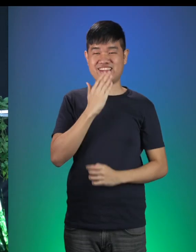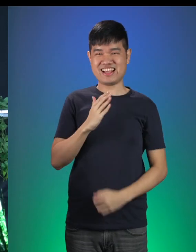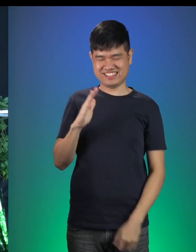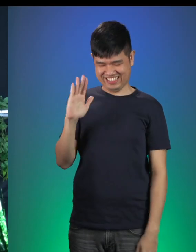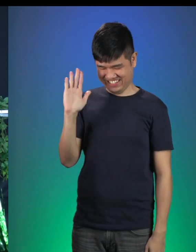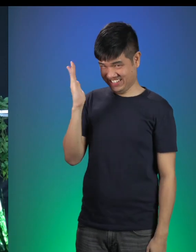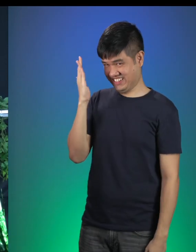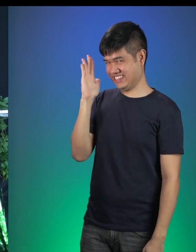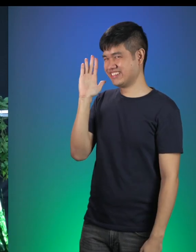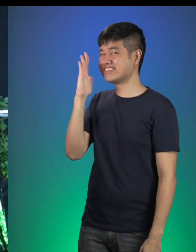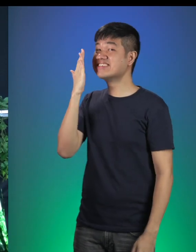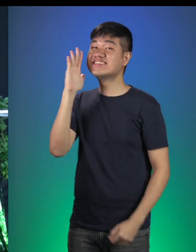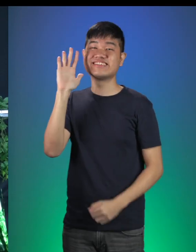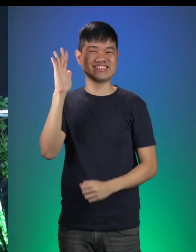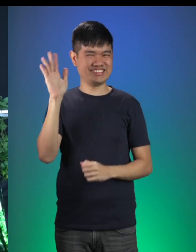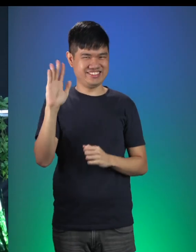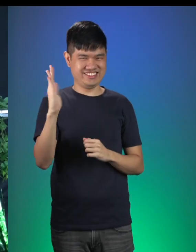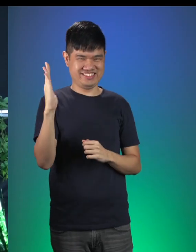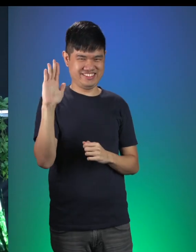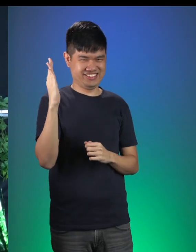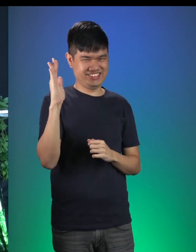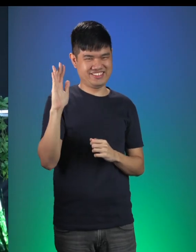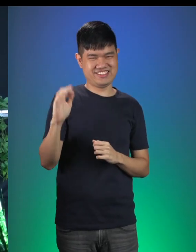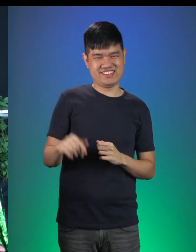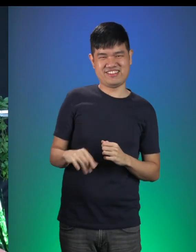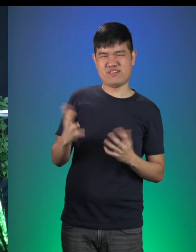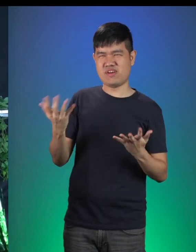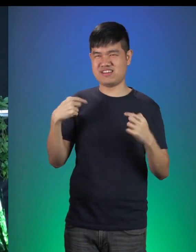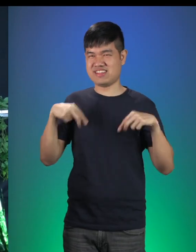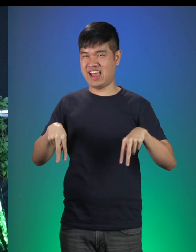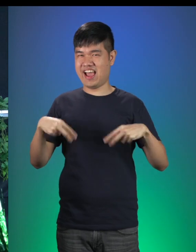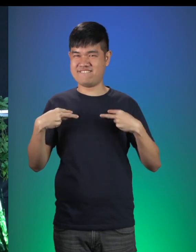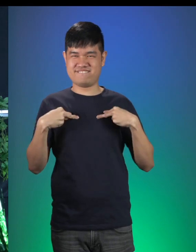BB Wolf: Well, well, well…. What do we have here…